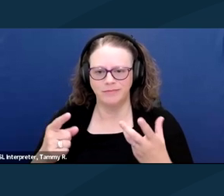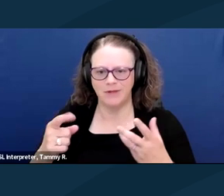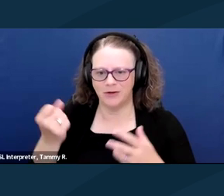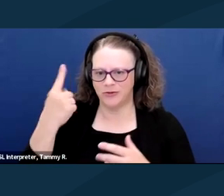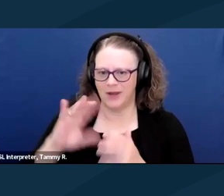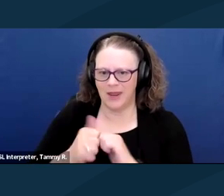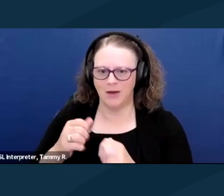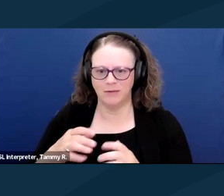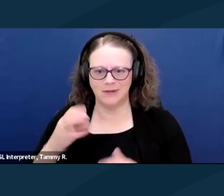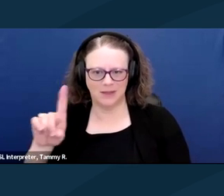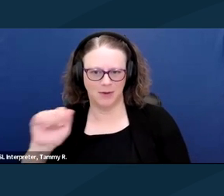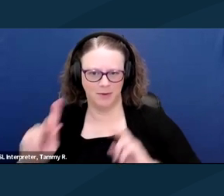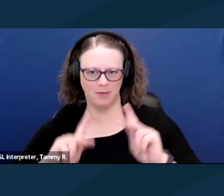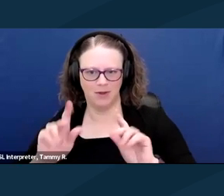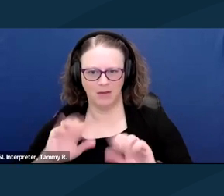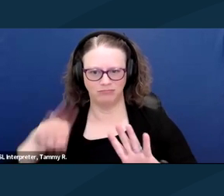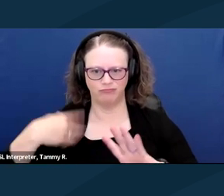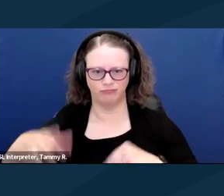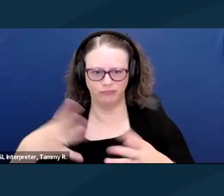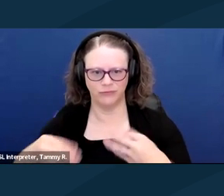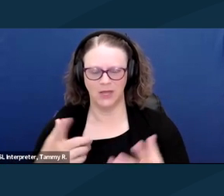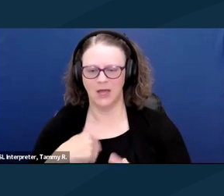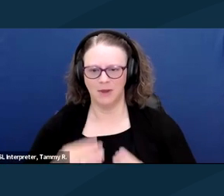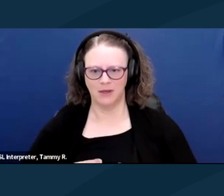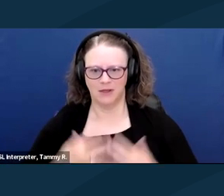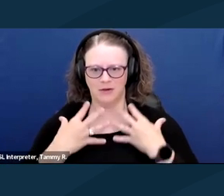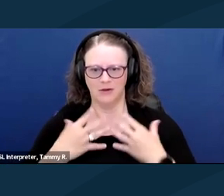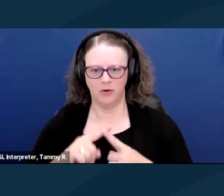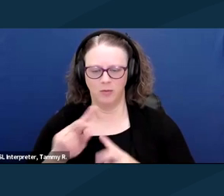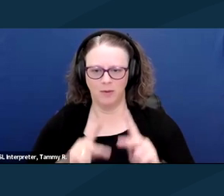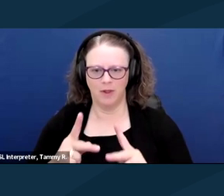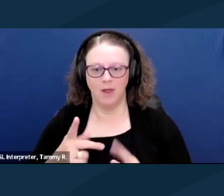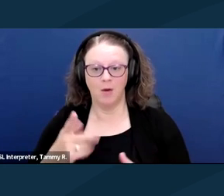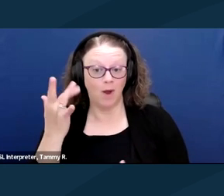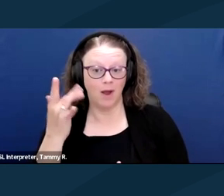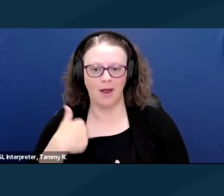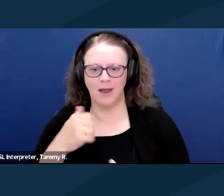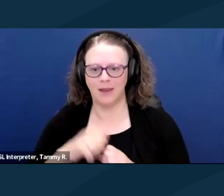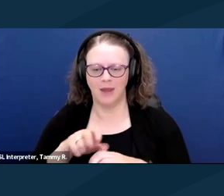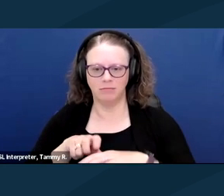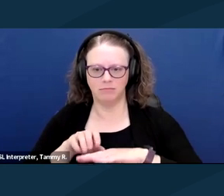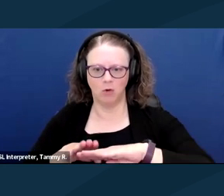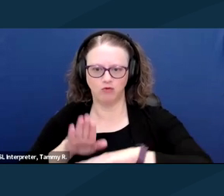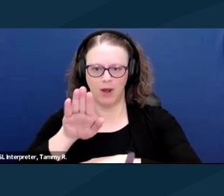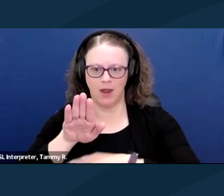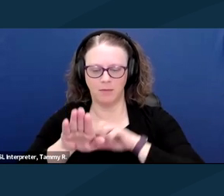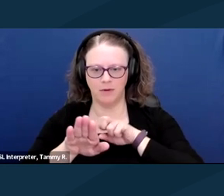but I'm not even allowed to live in love. I'm inspirational to people because I go up ramps and can pop a wheelie.